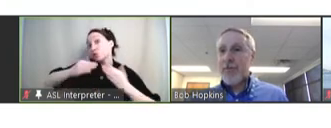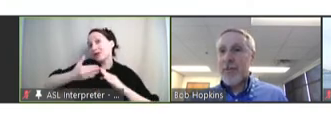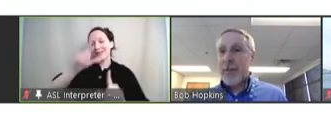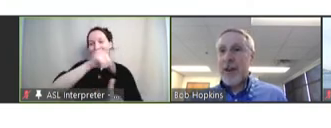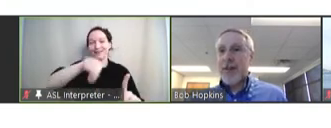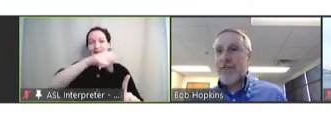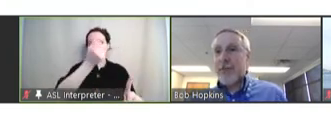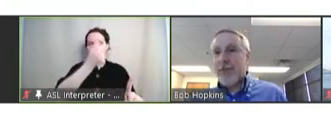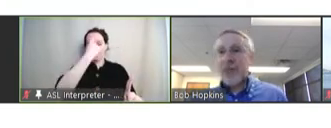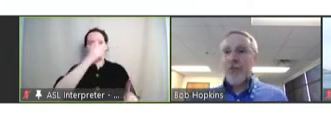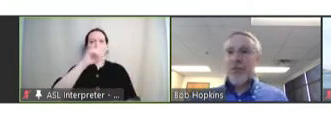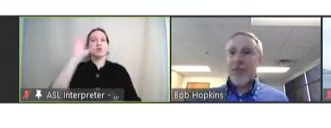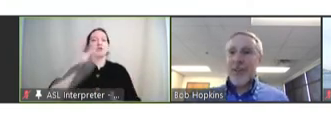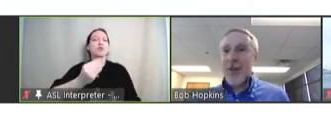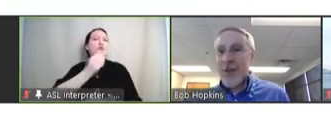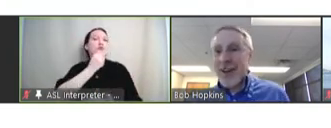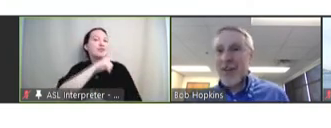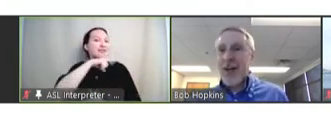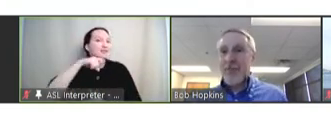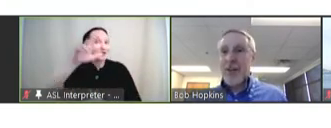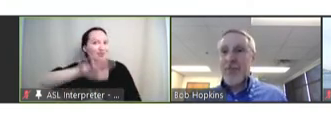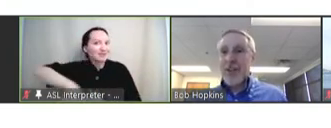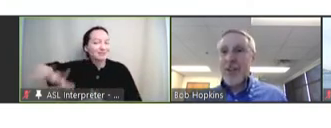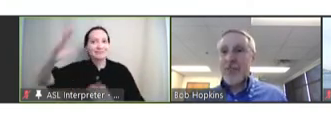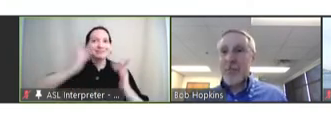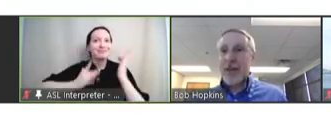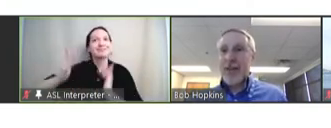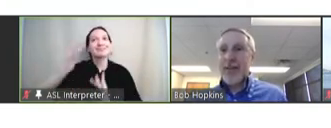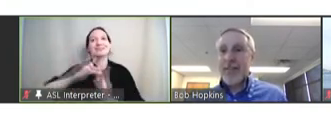eliminating food deserts, and eliminating a lot of other things that play into that.